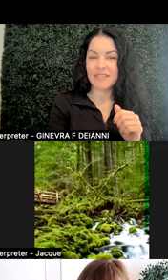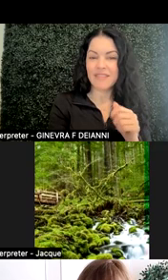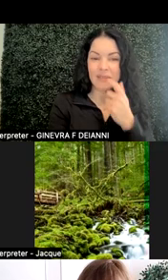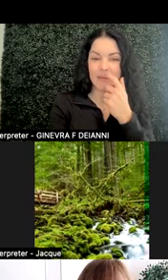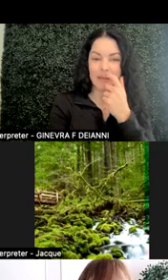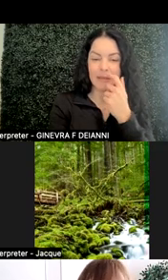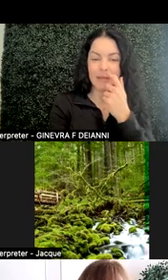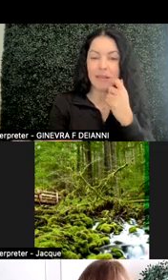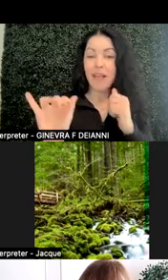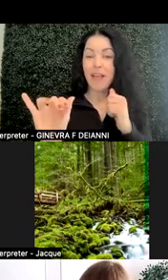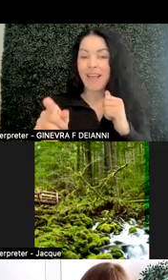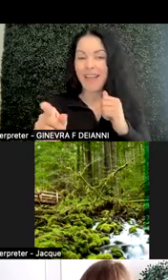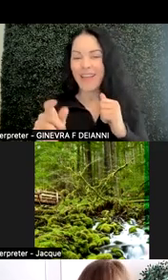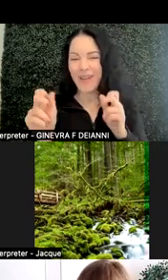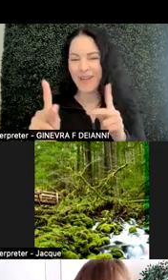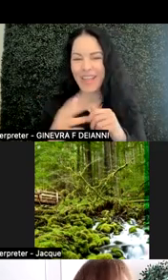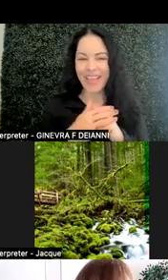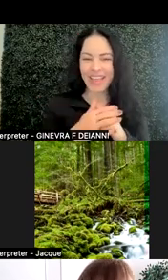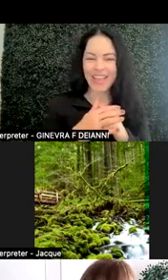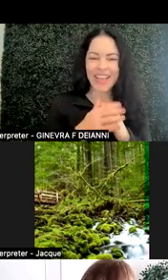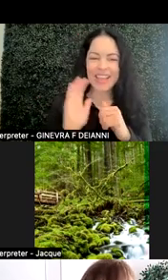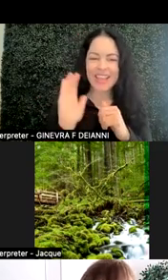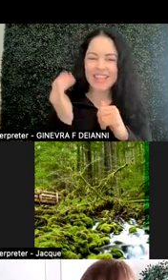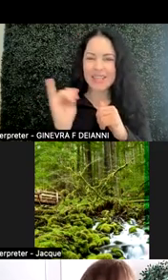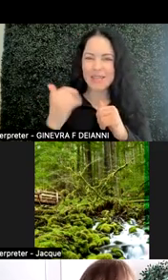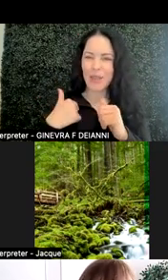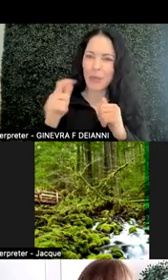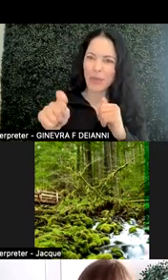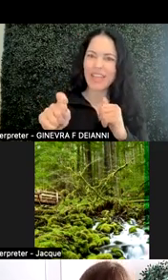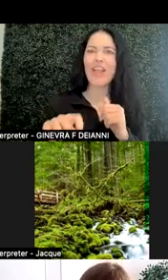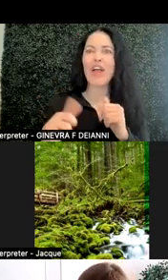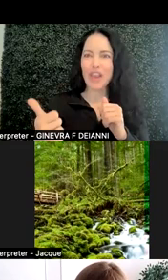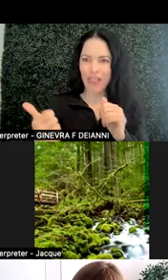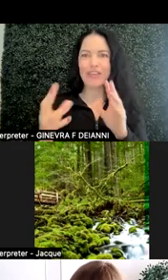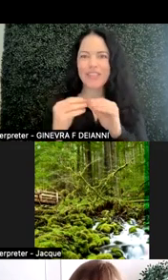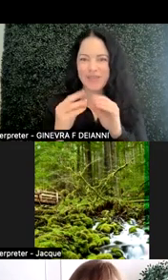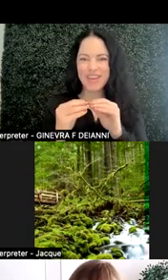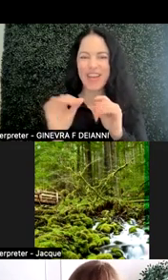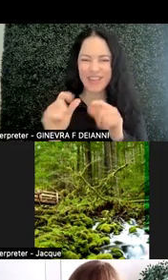Oh. OK. Sounds like we need to have another seminar. It does.